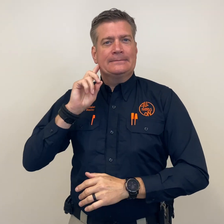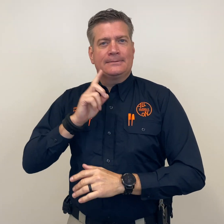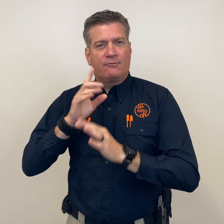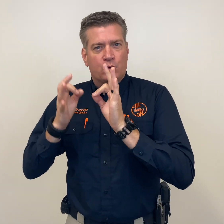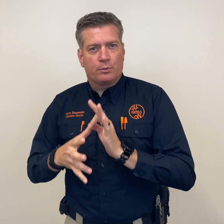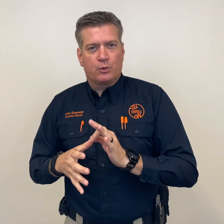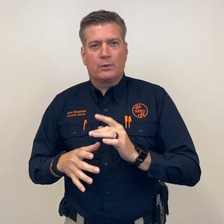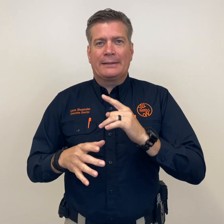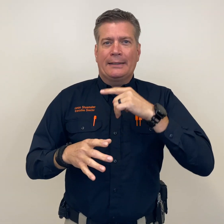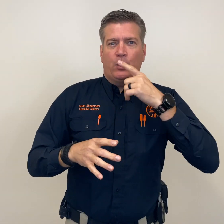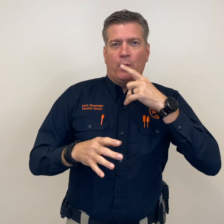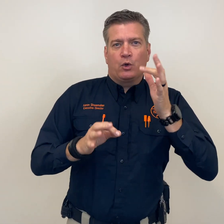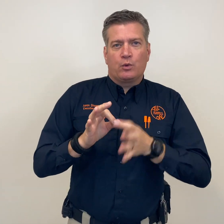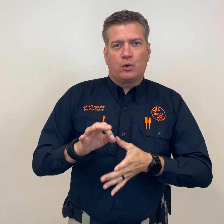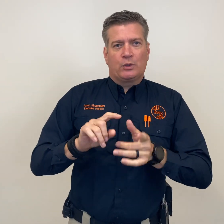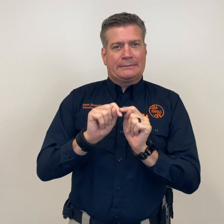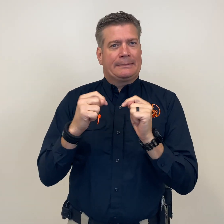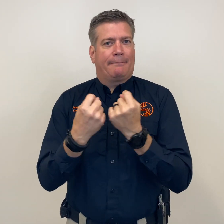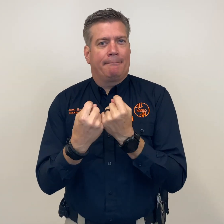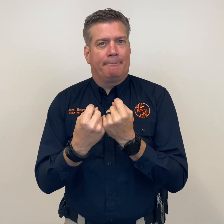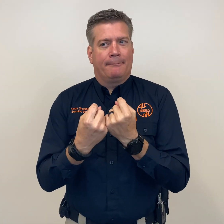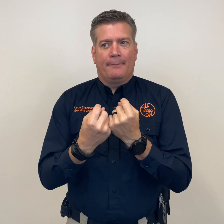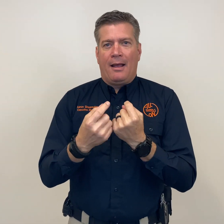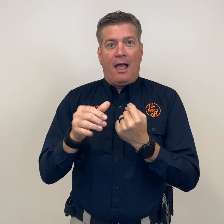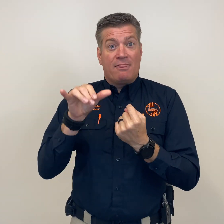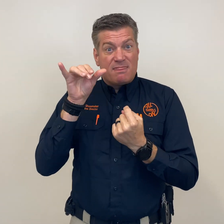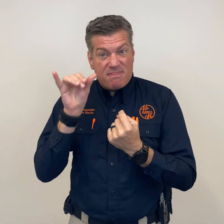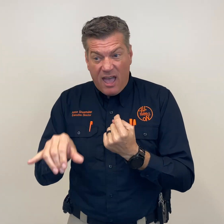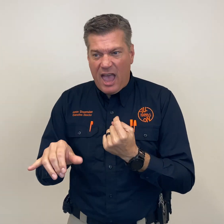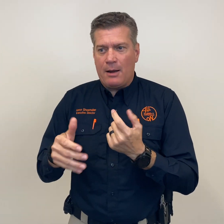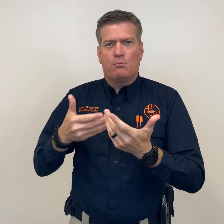live press conference interpreting requires in-person interaction with deaf